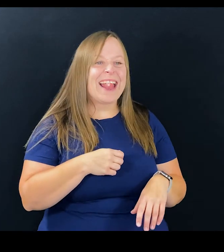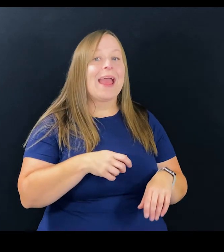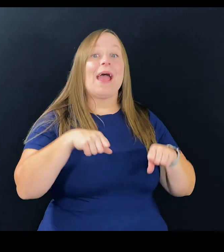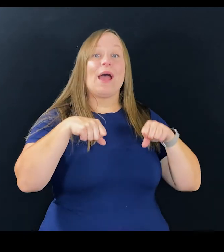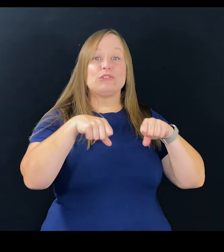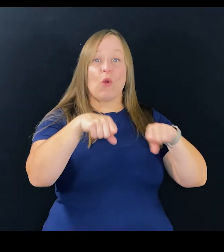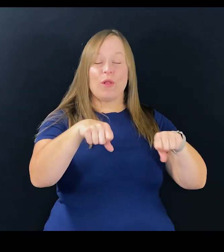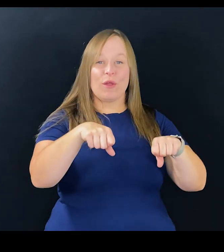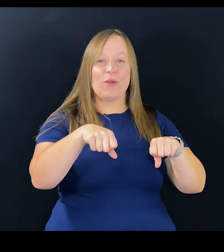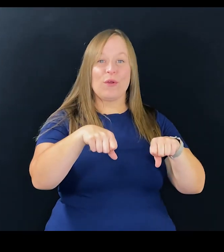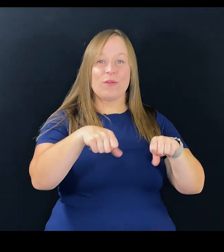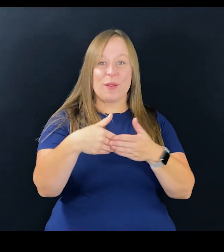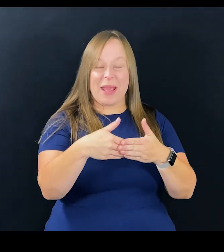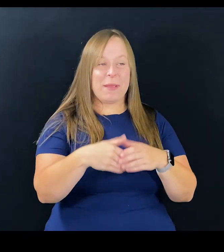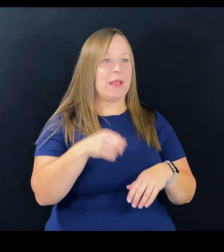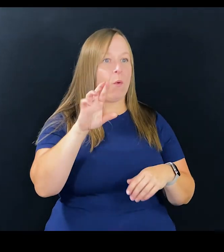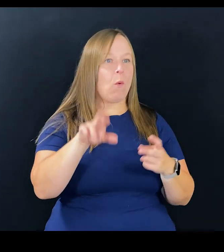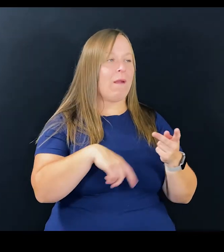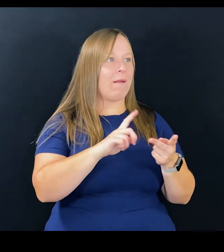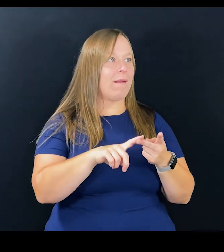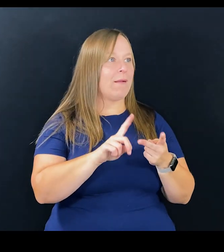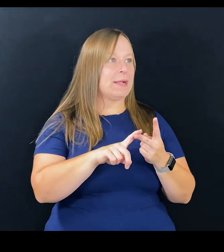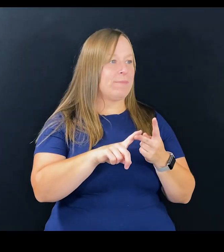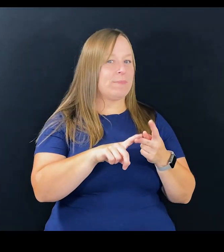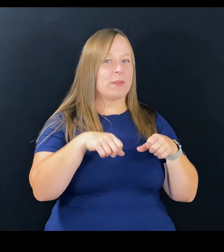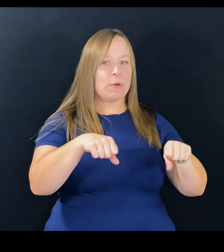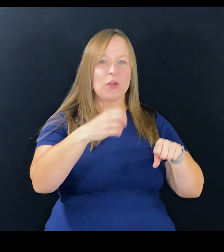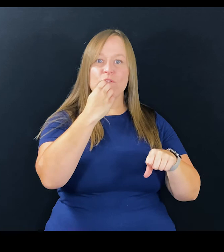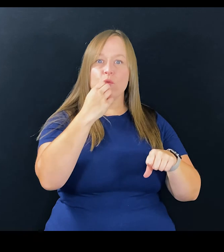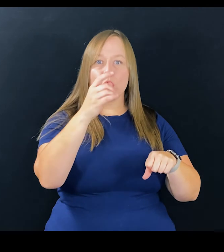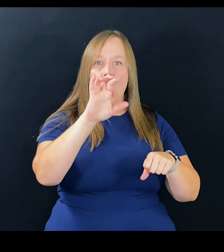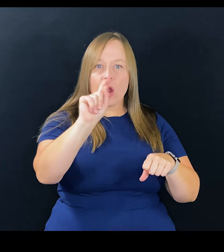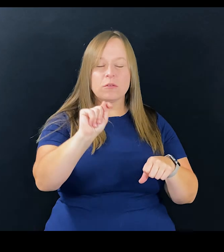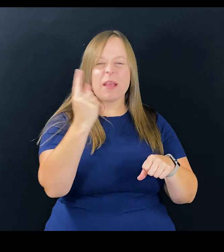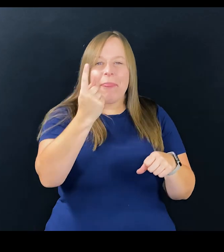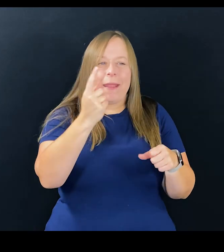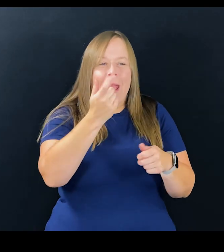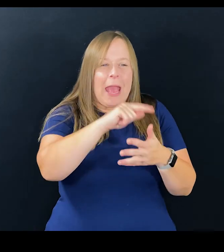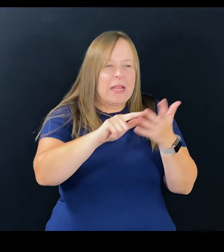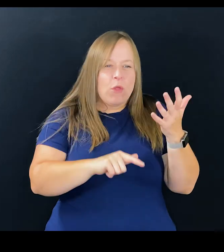But someone pushing a stroller or pushing a food cart,